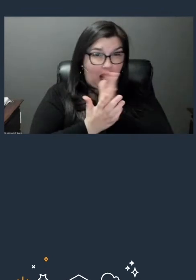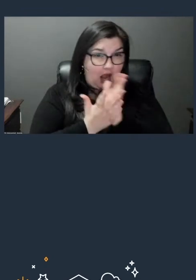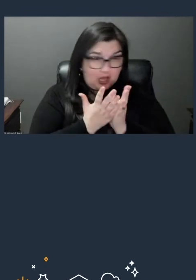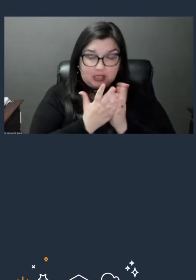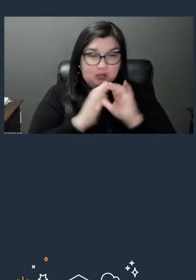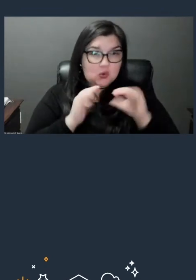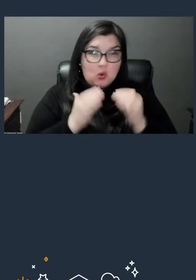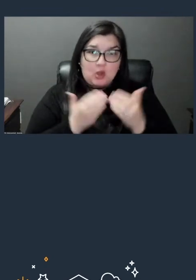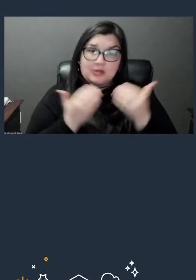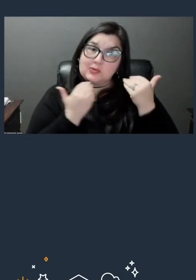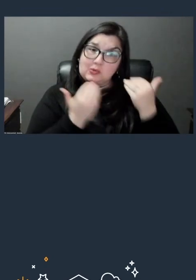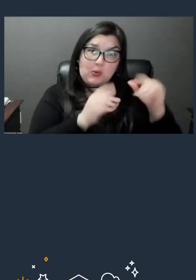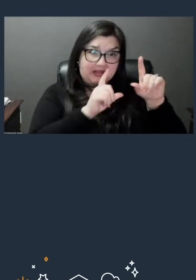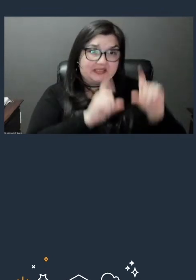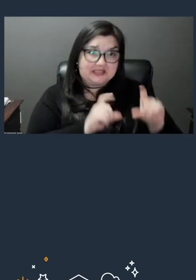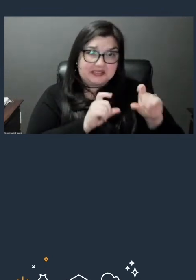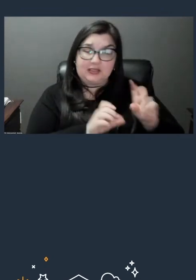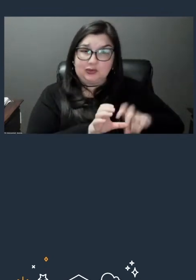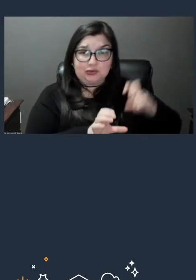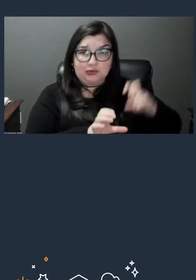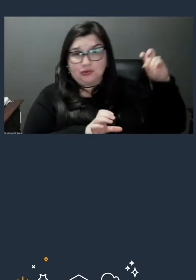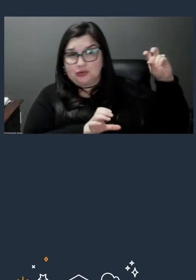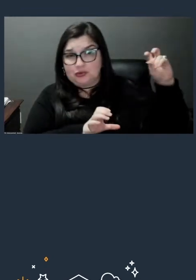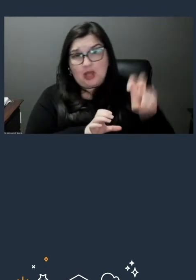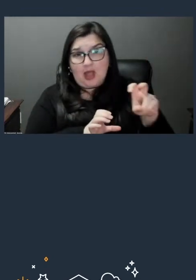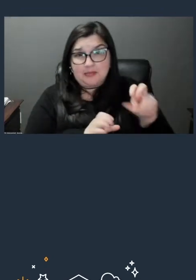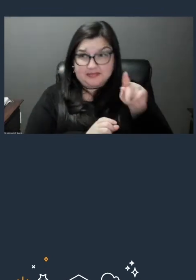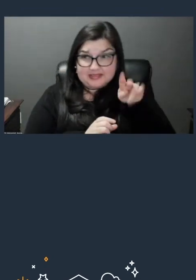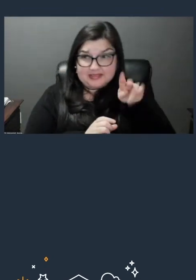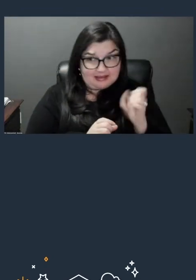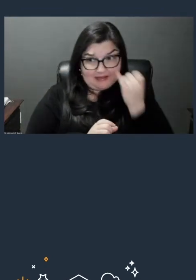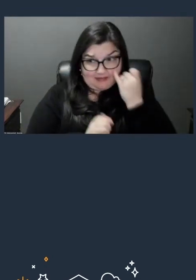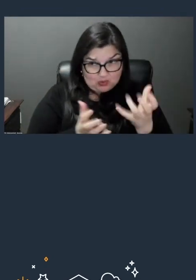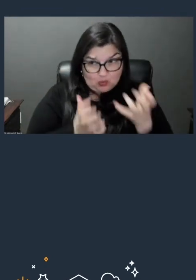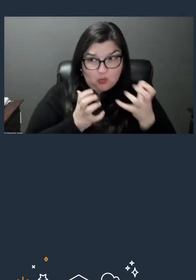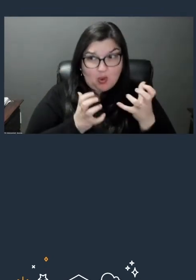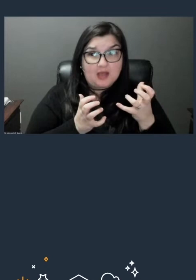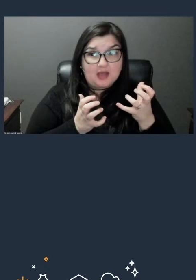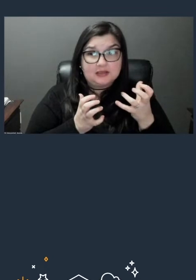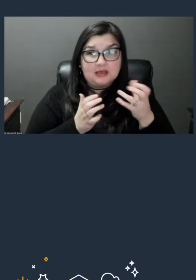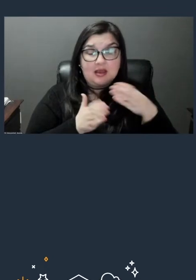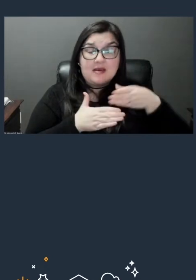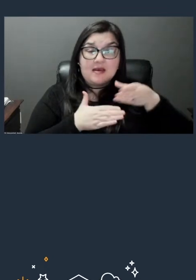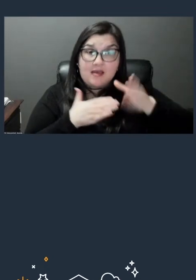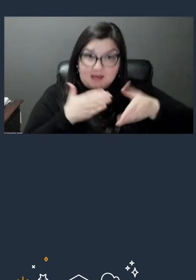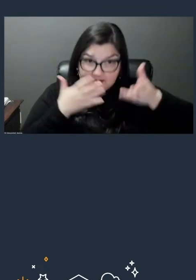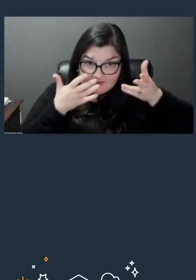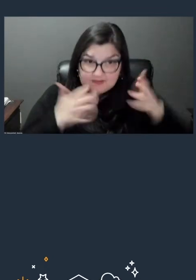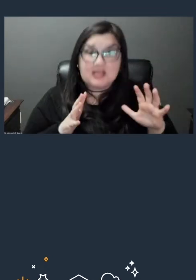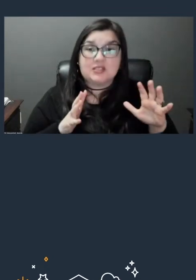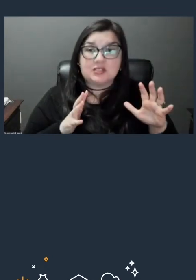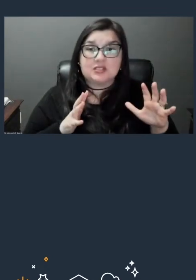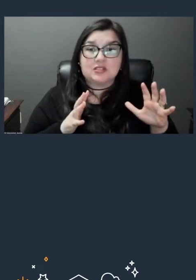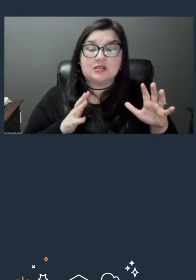So you can jump straight into it, Steve, if you would like, and you'll find out right after the assessment what your score is,